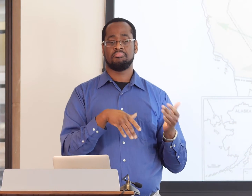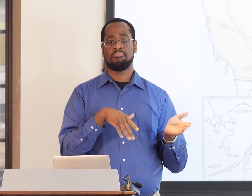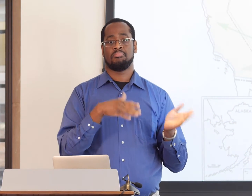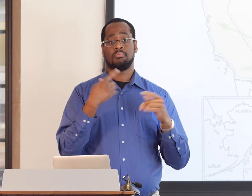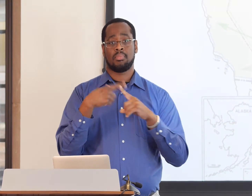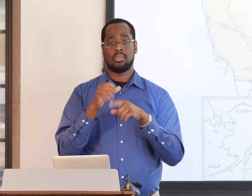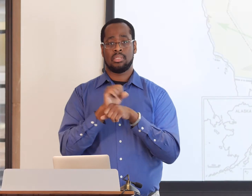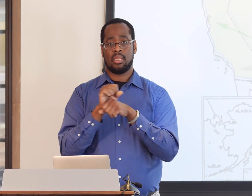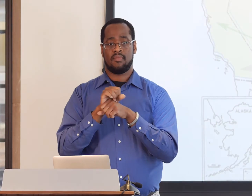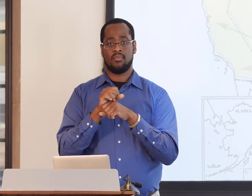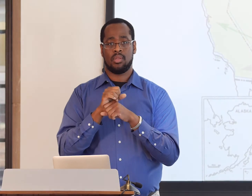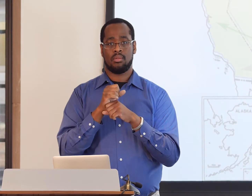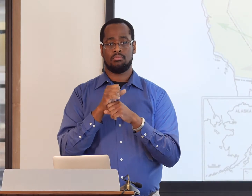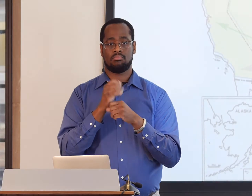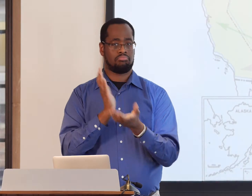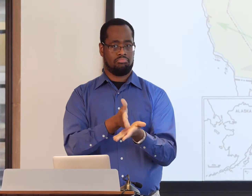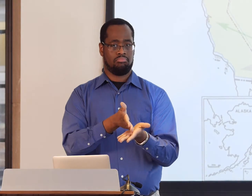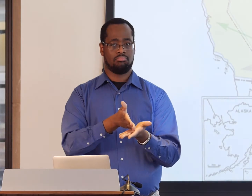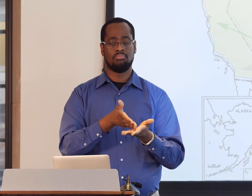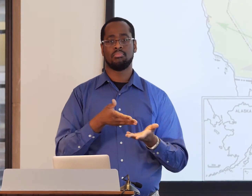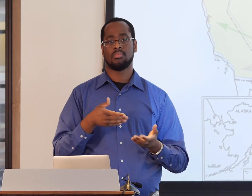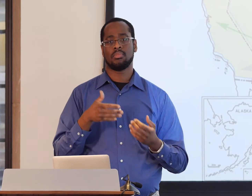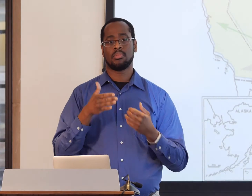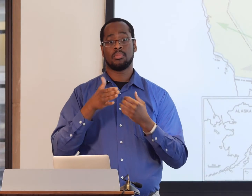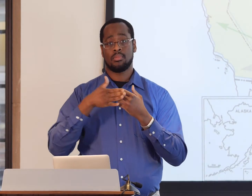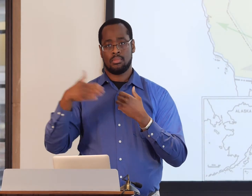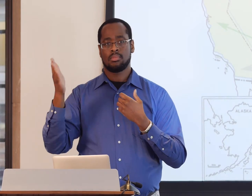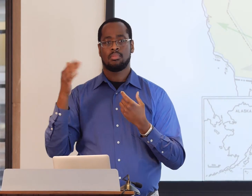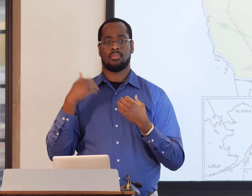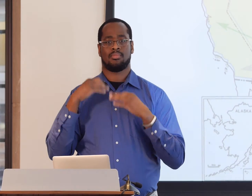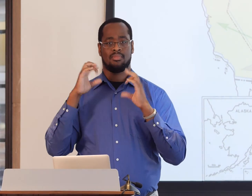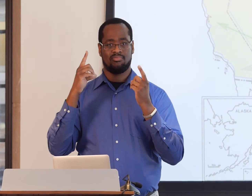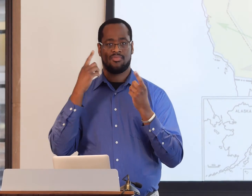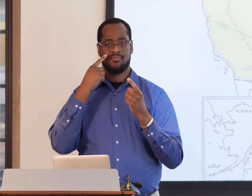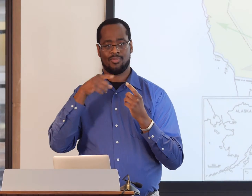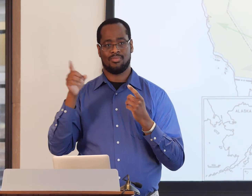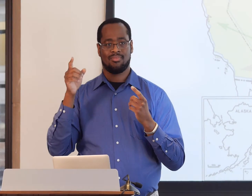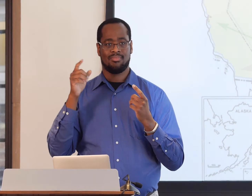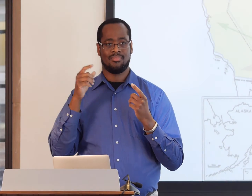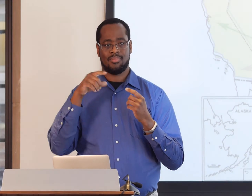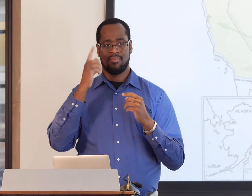was not founded until after 1865. This was after the Civil War